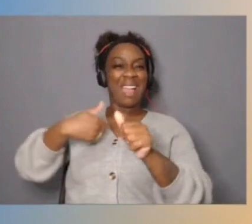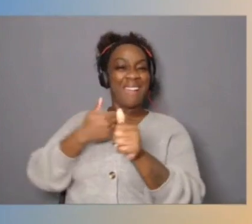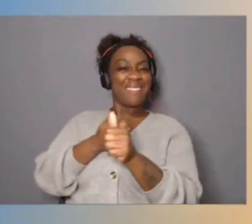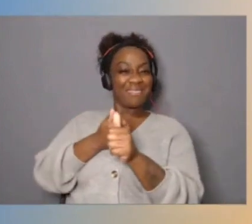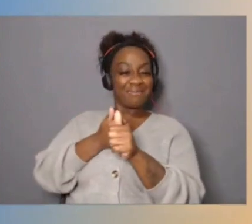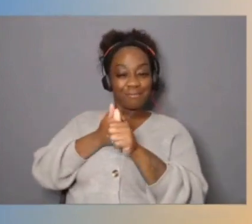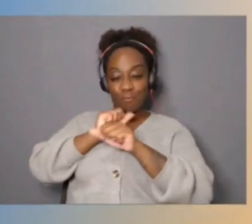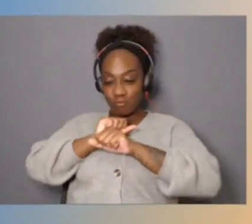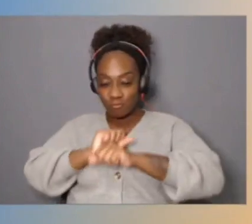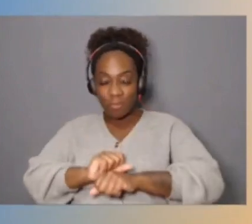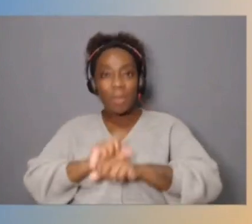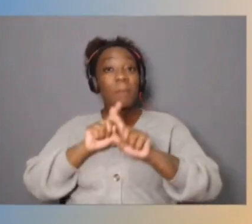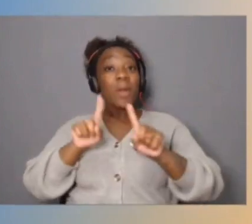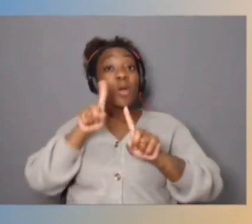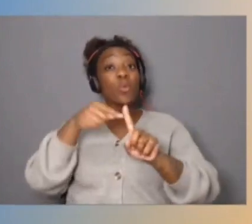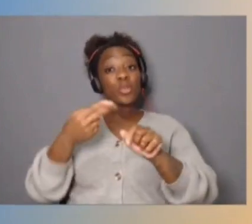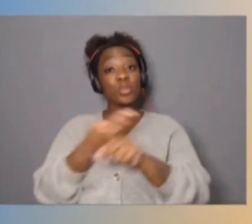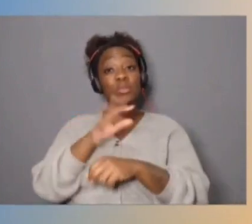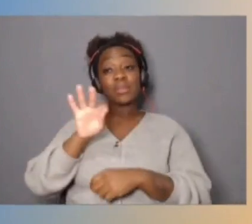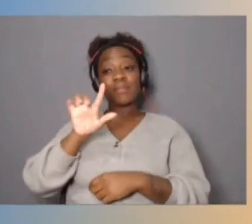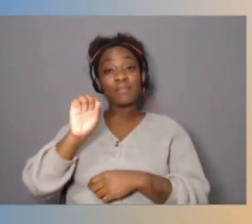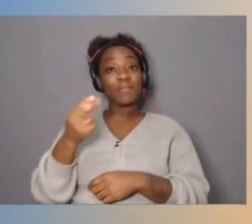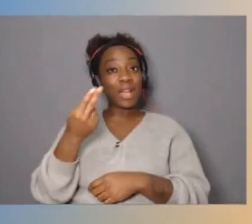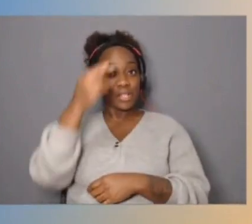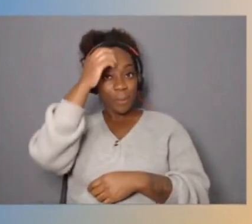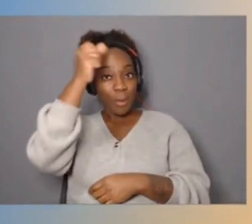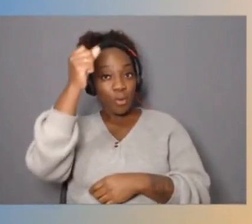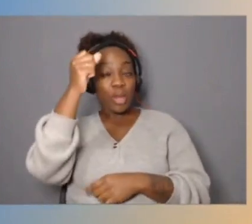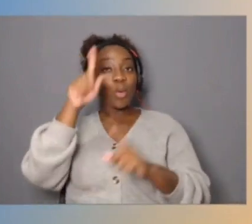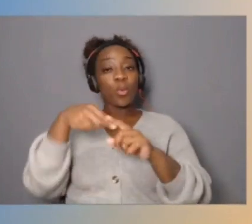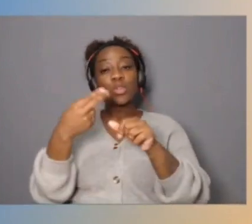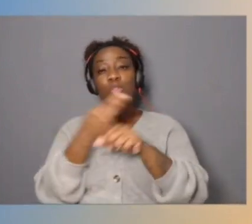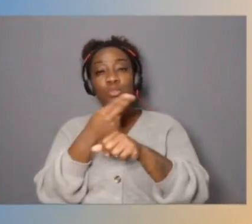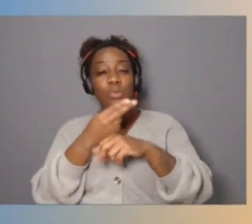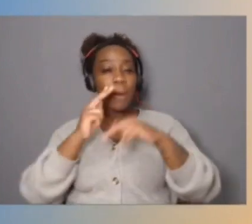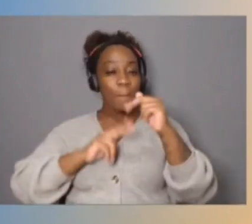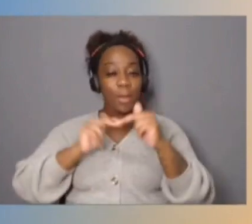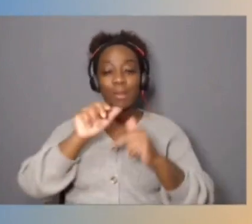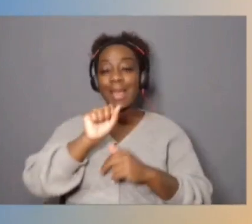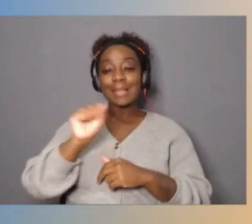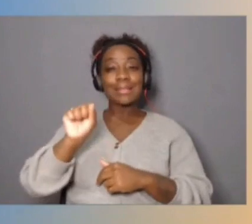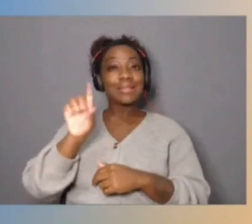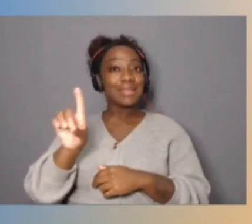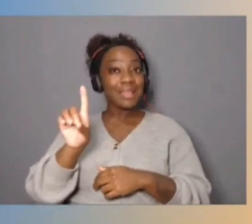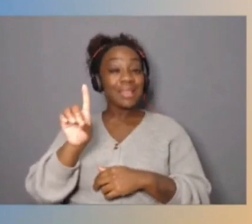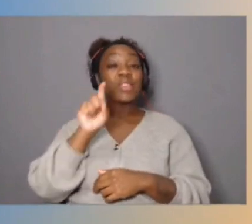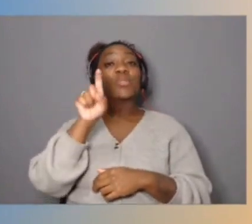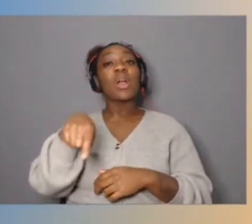when you're using the flash memory to build SSD, you have to do this thing called load leveling to make sure